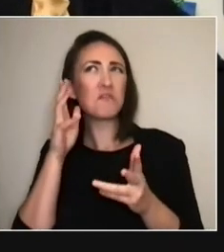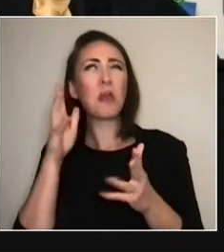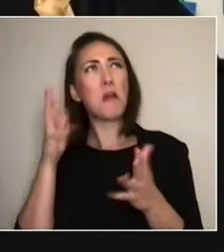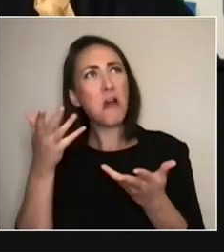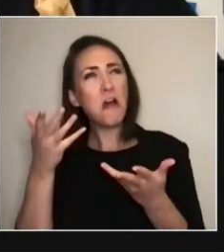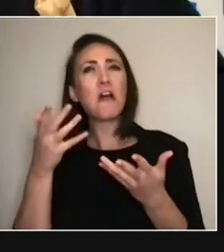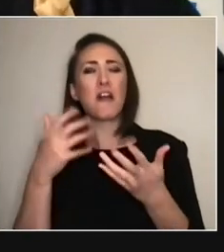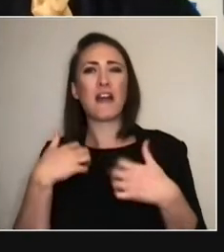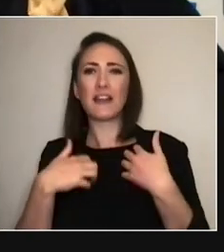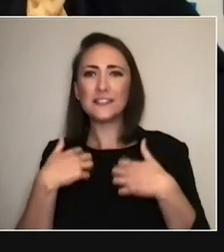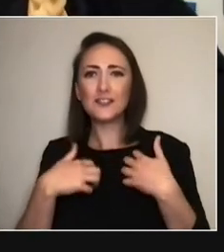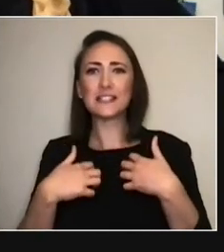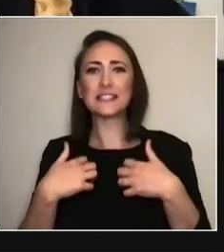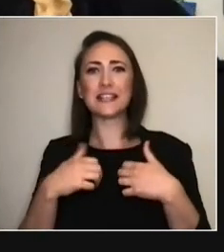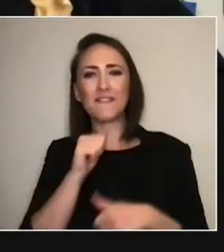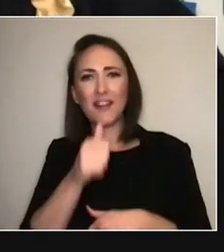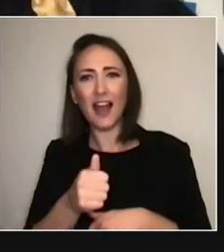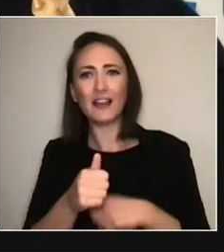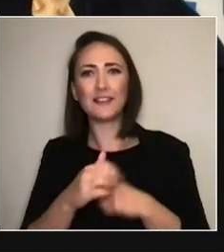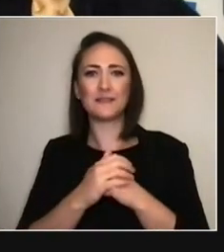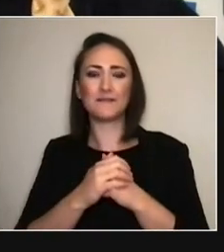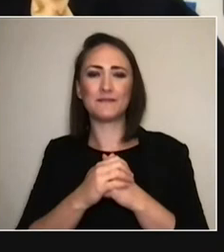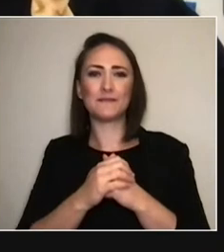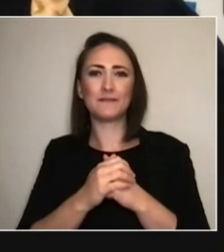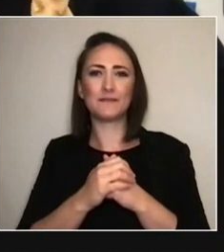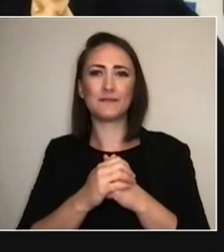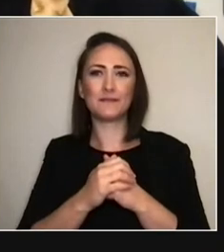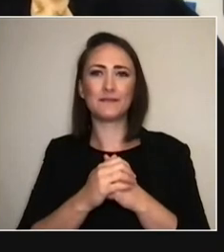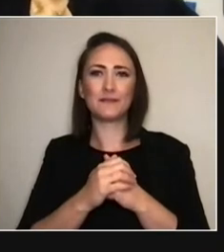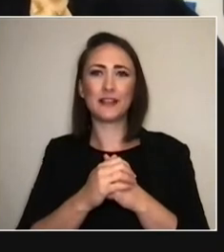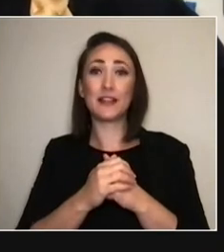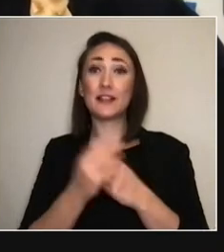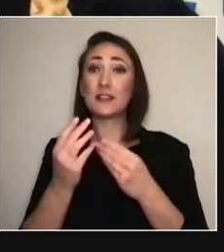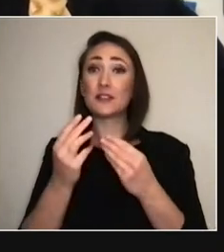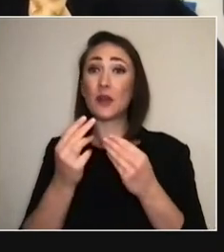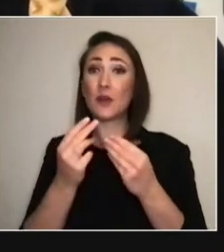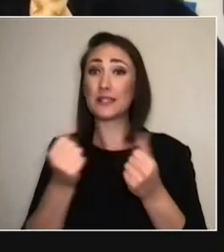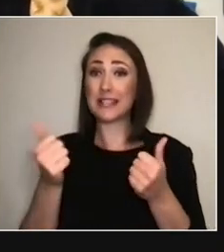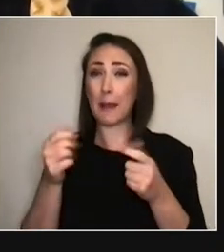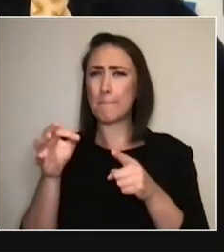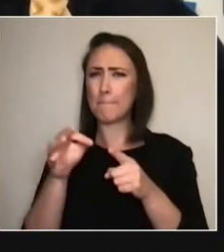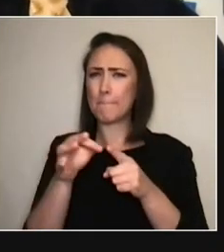which started as a group of Pasifika artists in London gathering together and going,